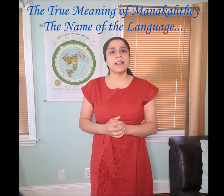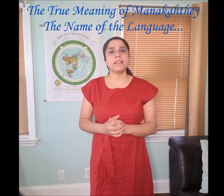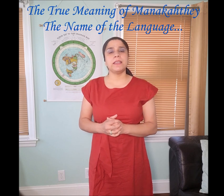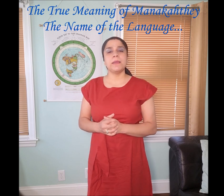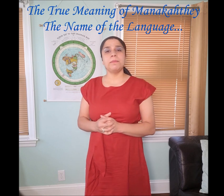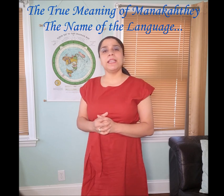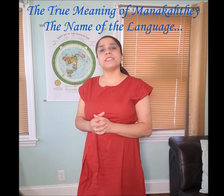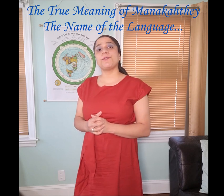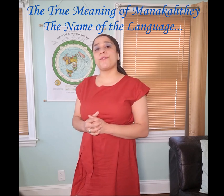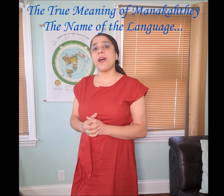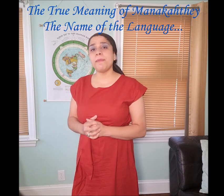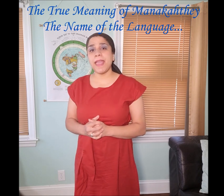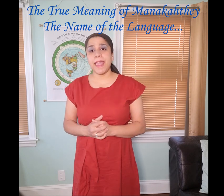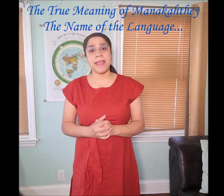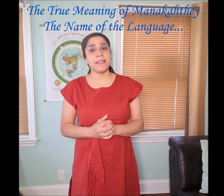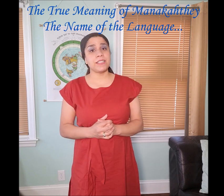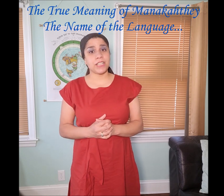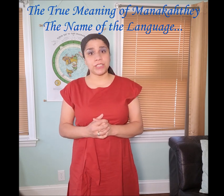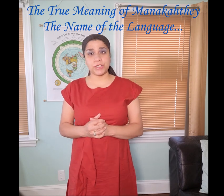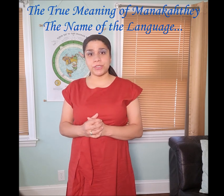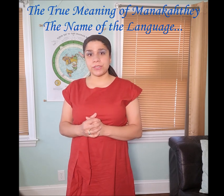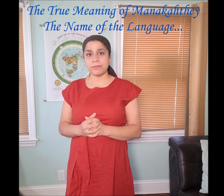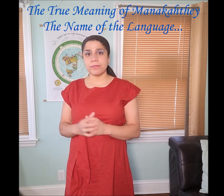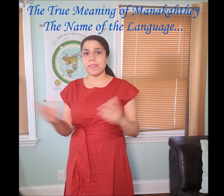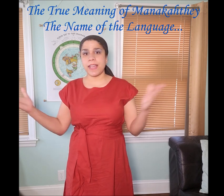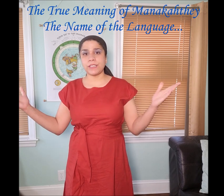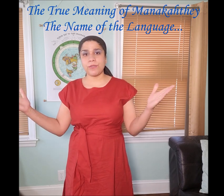Manakahthey 𐤌𐤍𐤇𐤕𐤉 means from / hand /gestures.